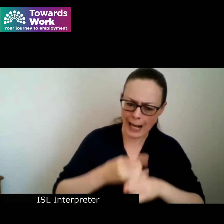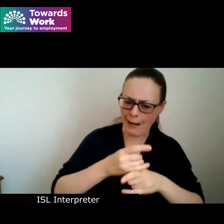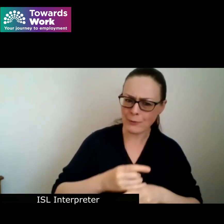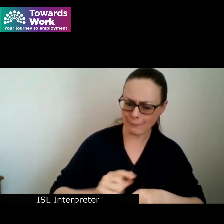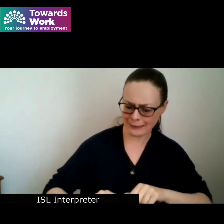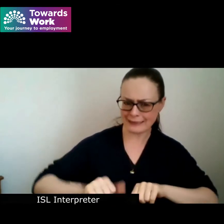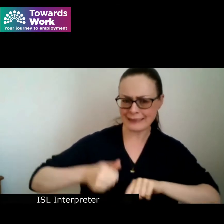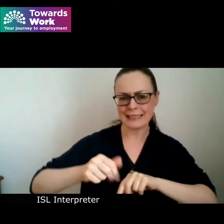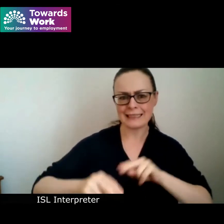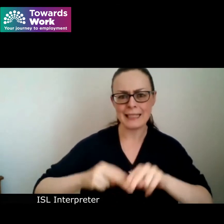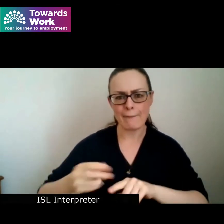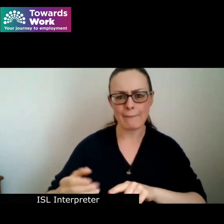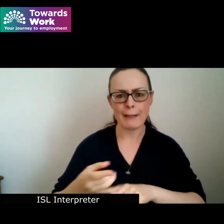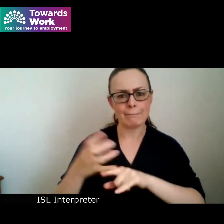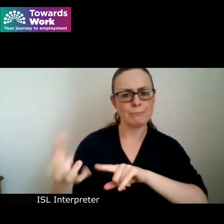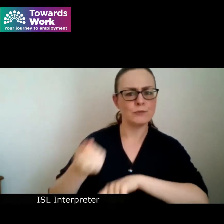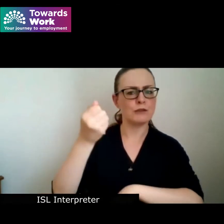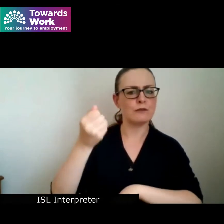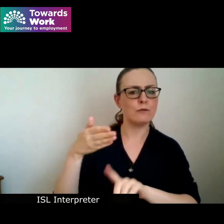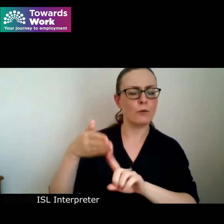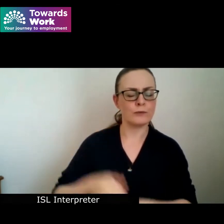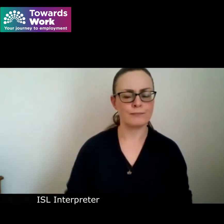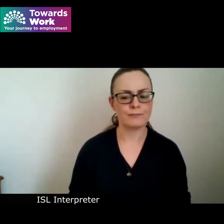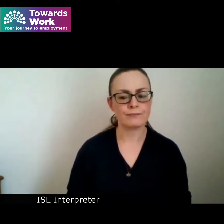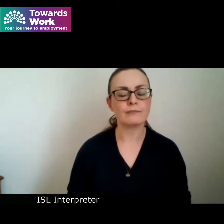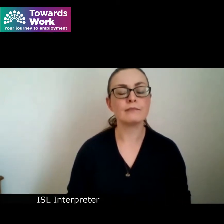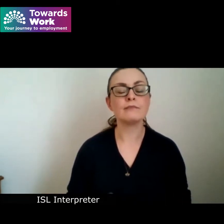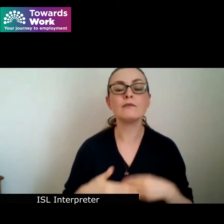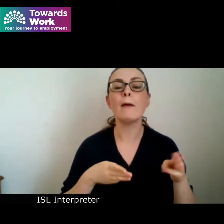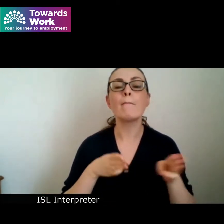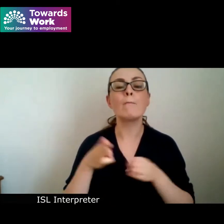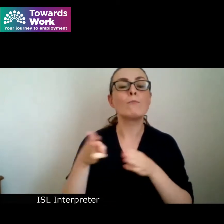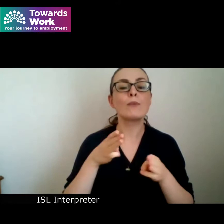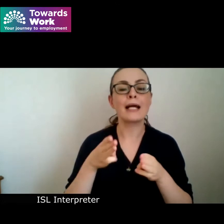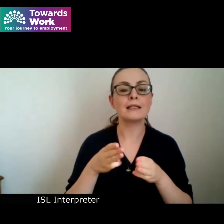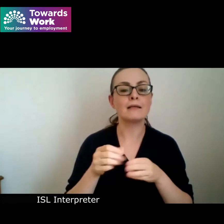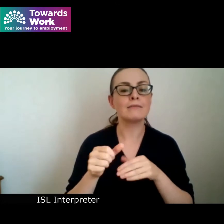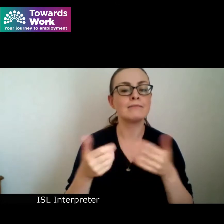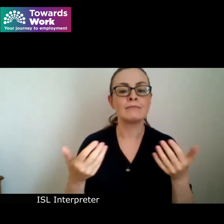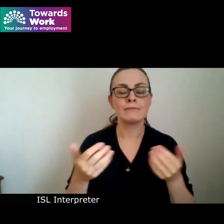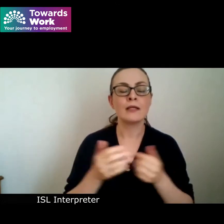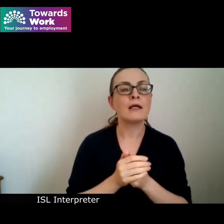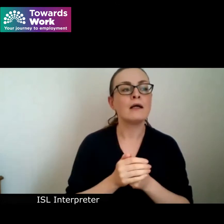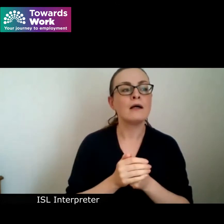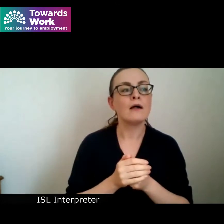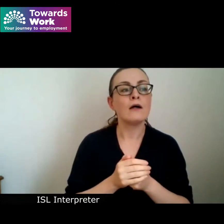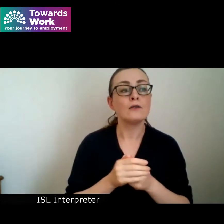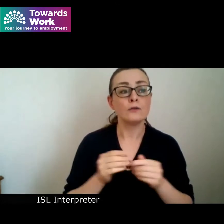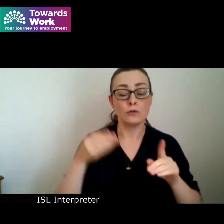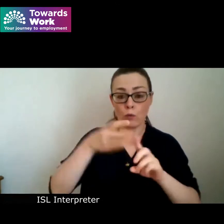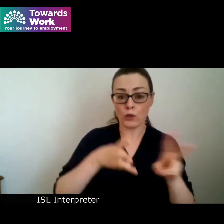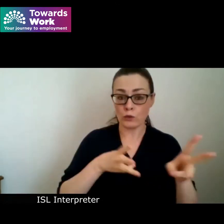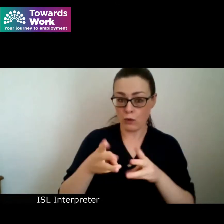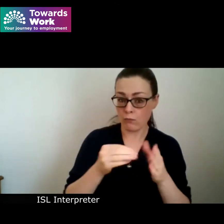their goals on a practical level the towards work program provides one-to-one support and guidance